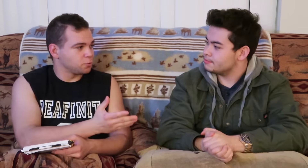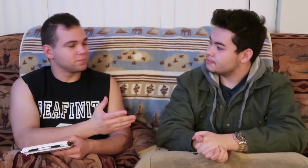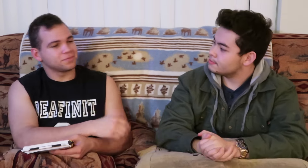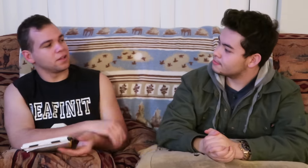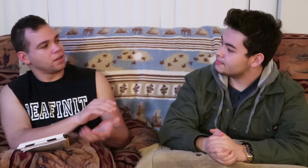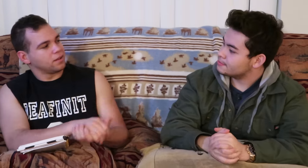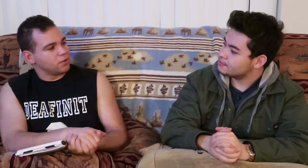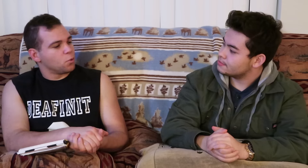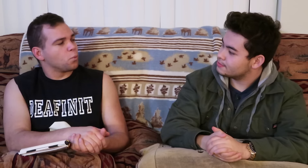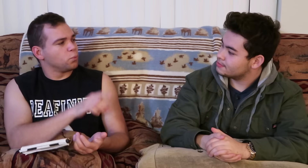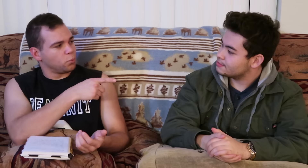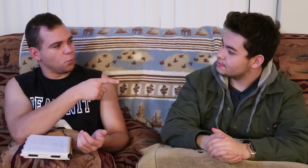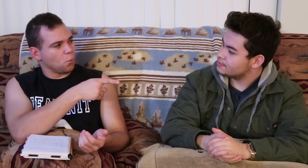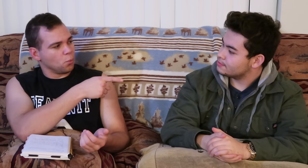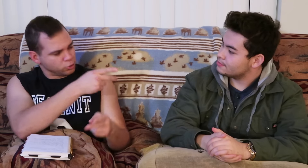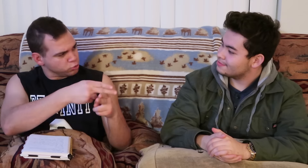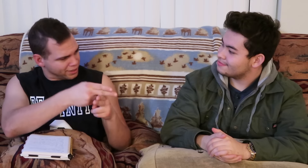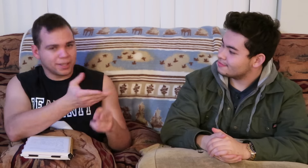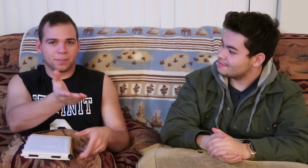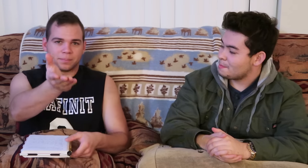so, first of all what is your name?